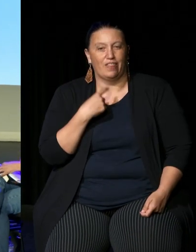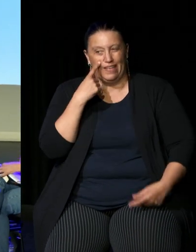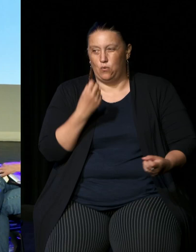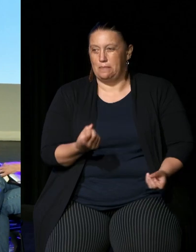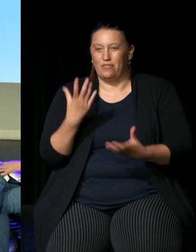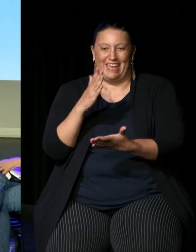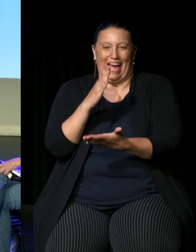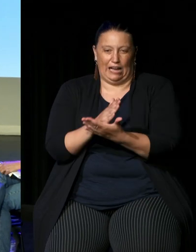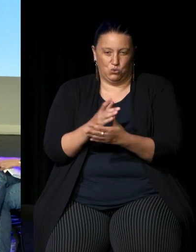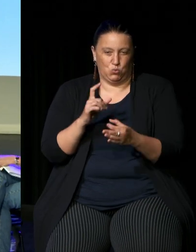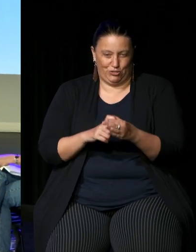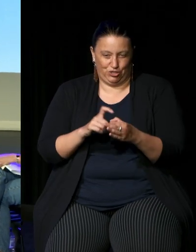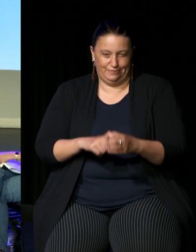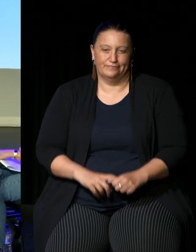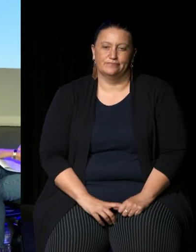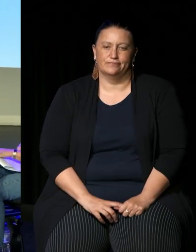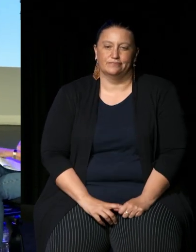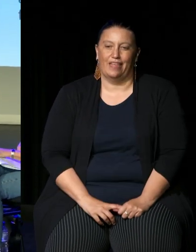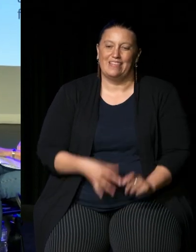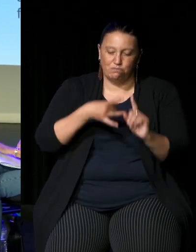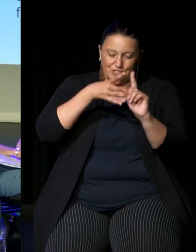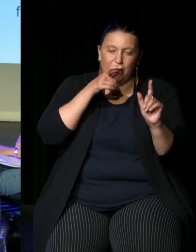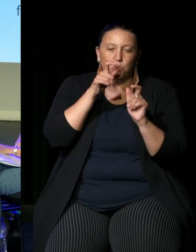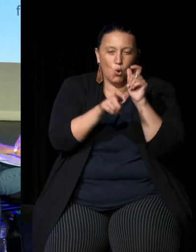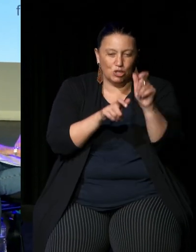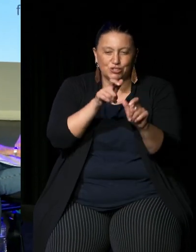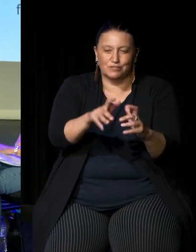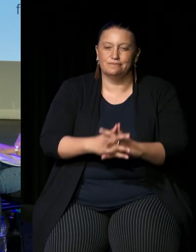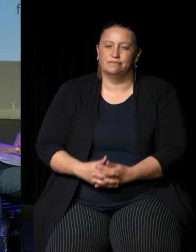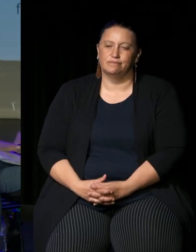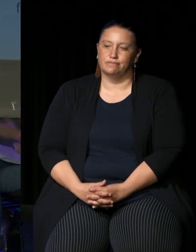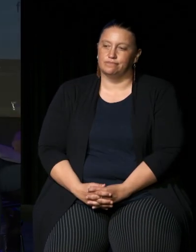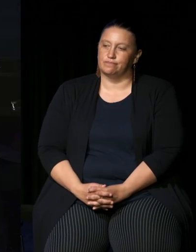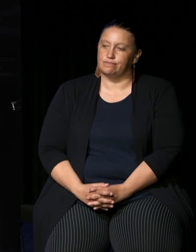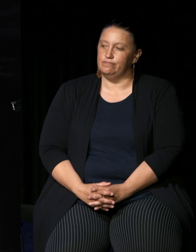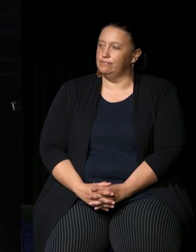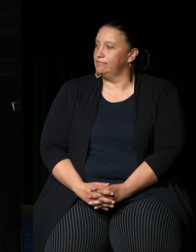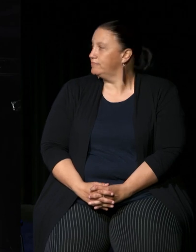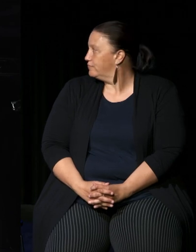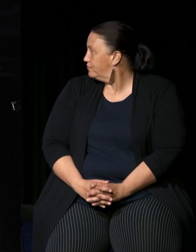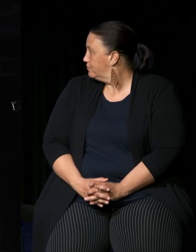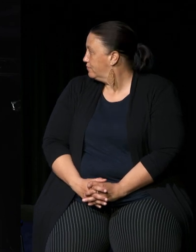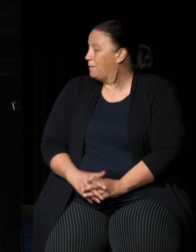question next so you've got the precise wording because that's just a summary of it